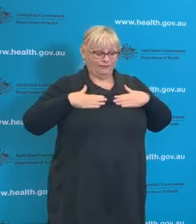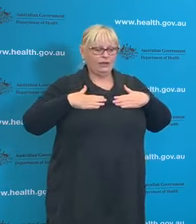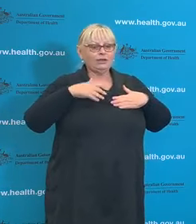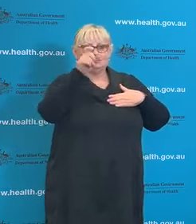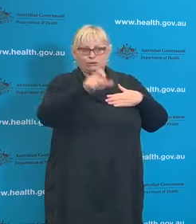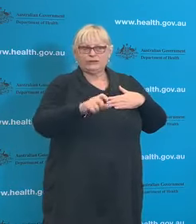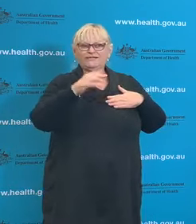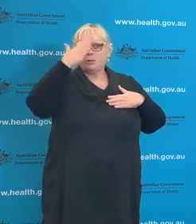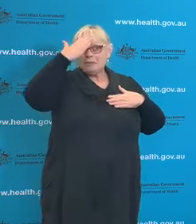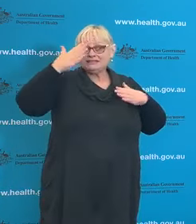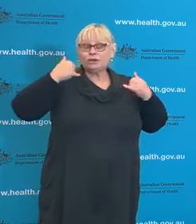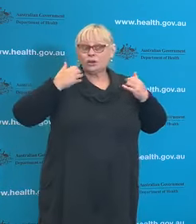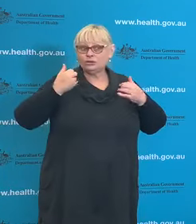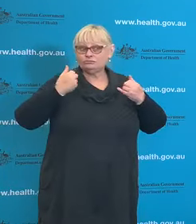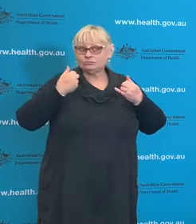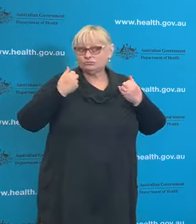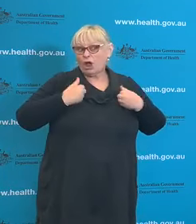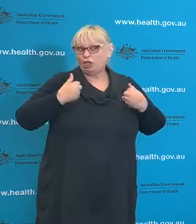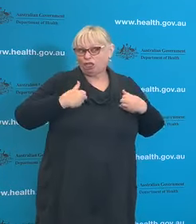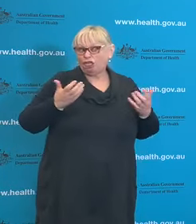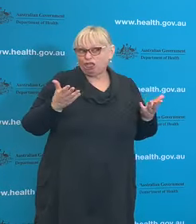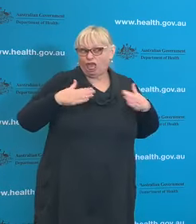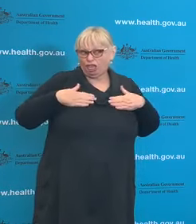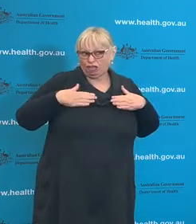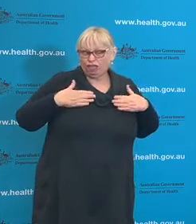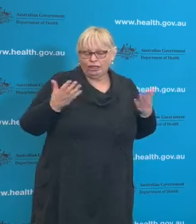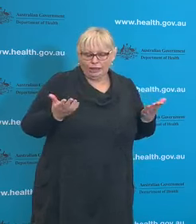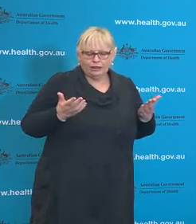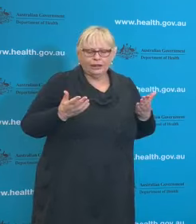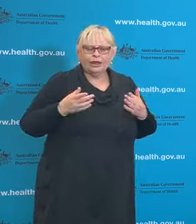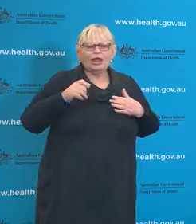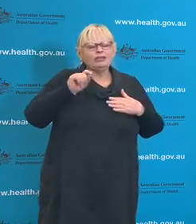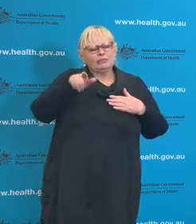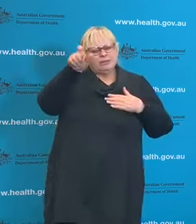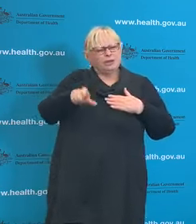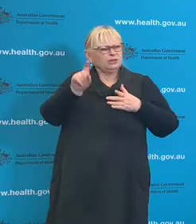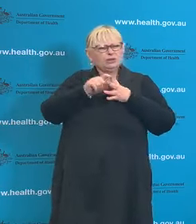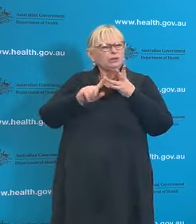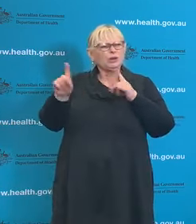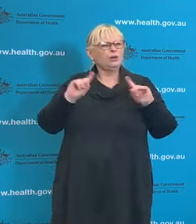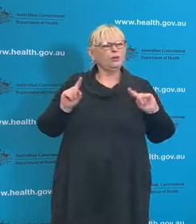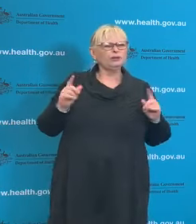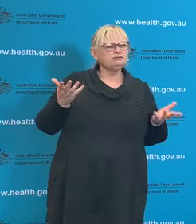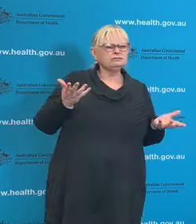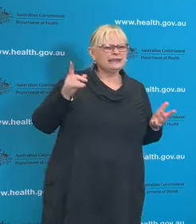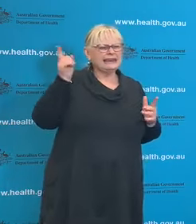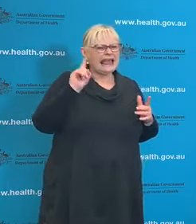What work has been done by that officer and are they looking at things like the